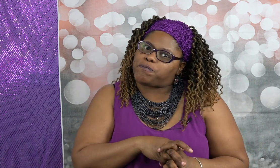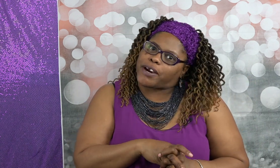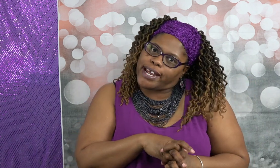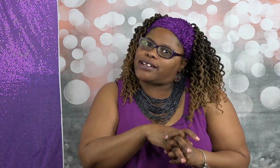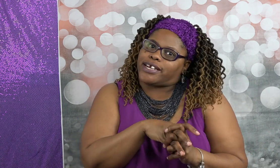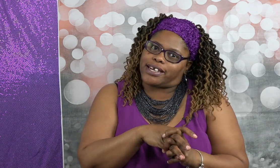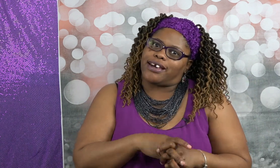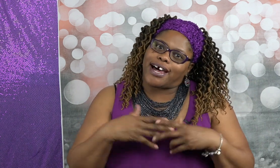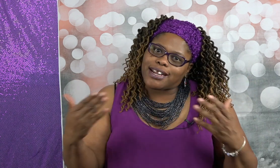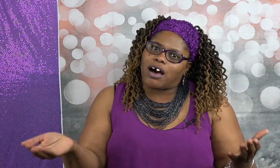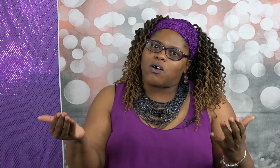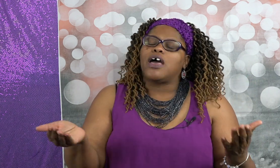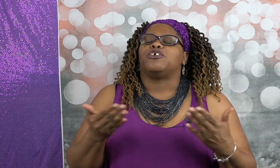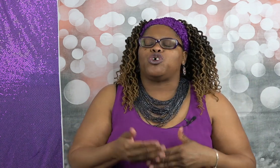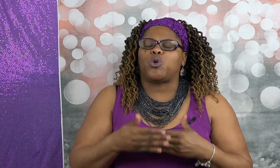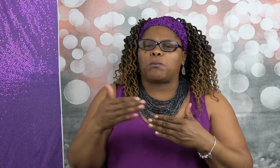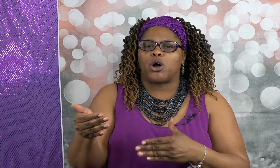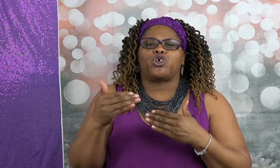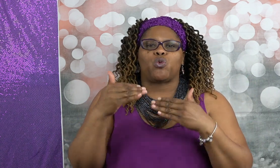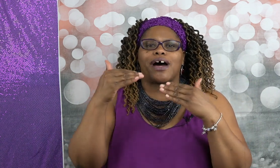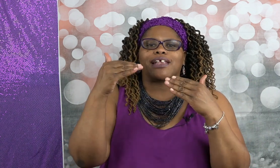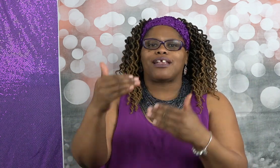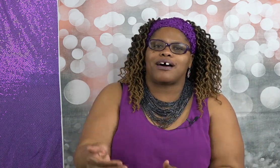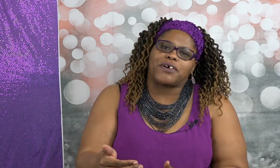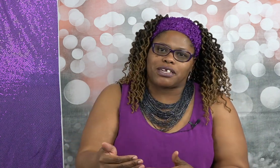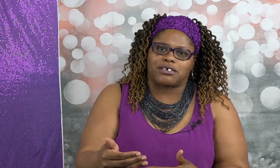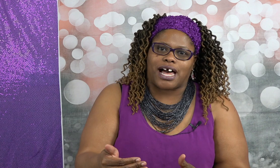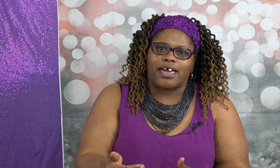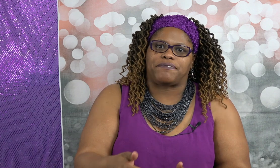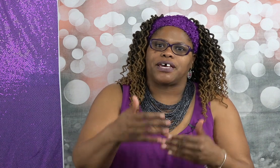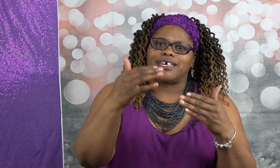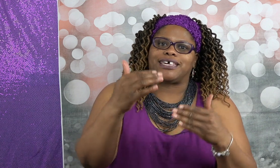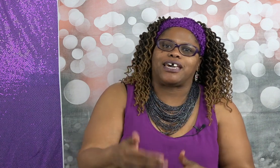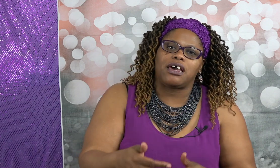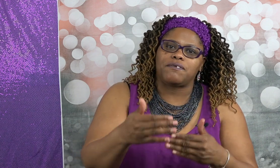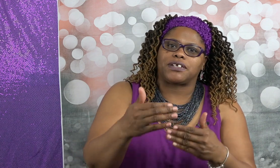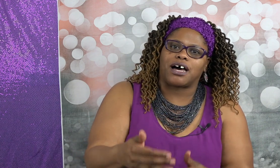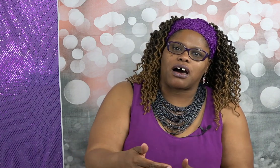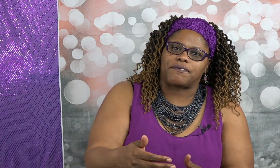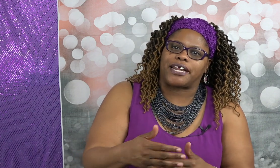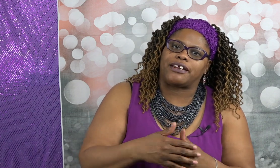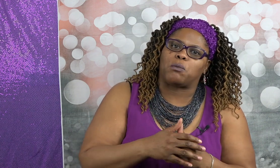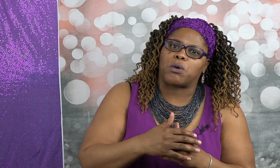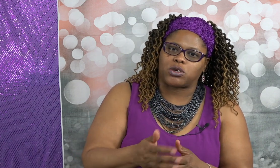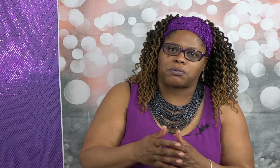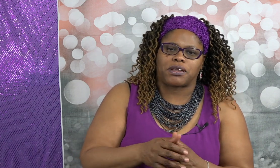friendly hello you want you want love in your life give love and it'll multiply